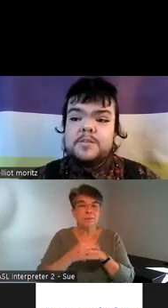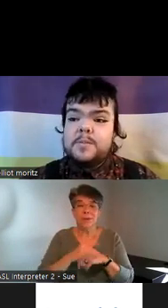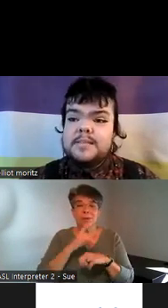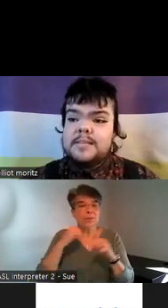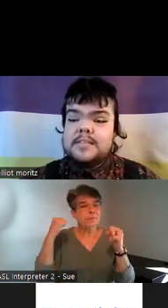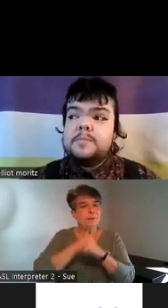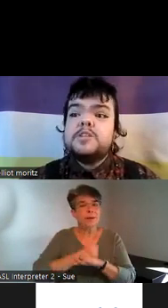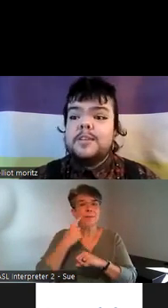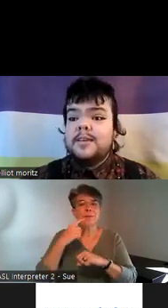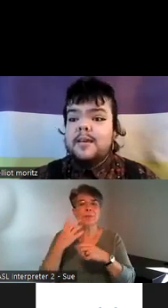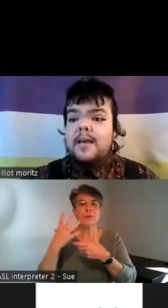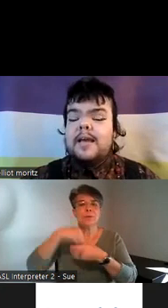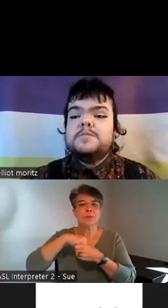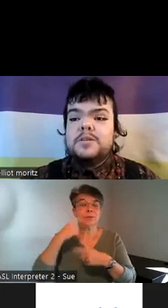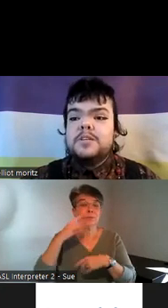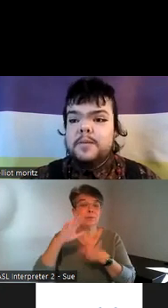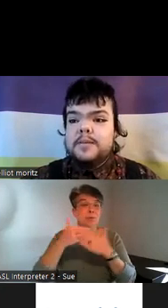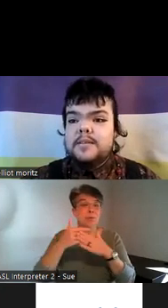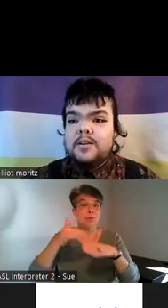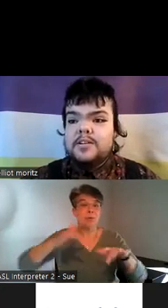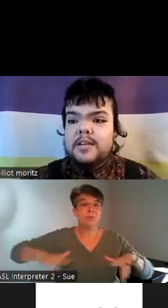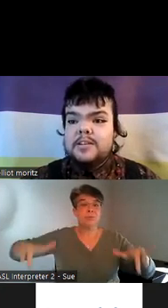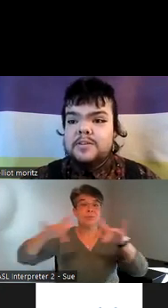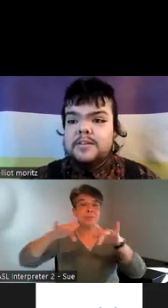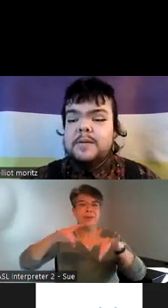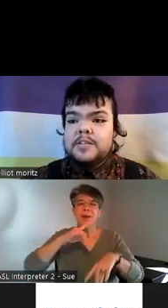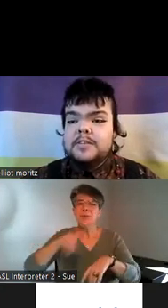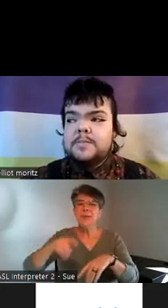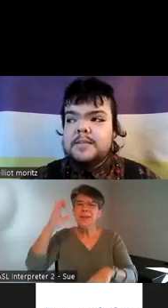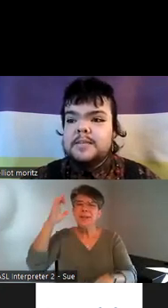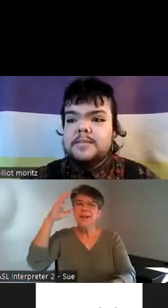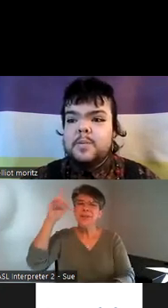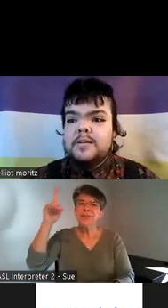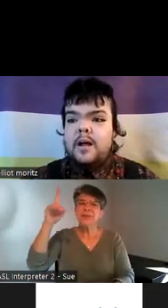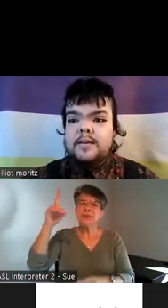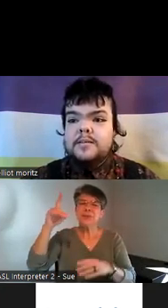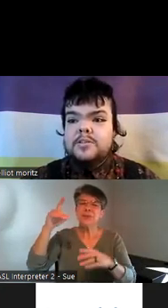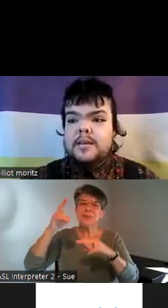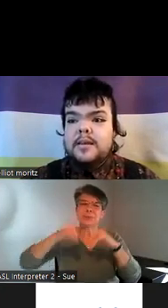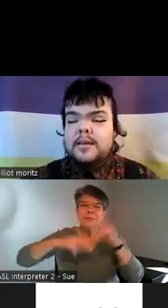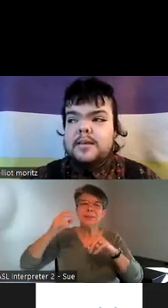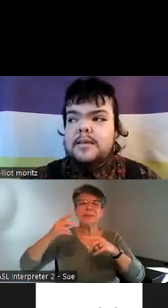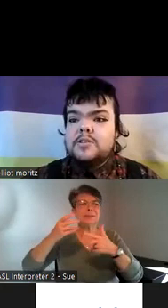all spaces especially especially spaces that are educational especially spaces where knowledge is